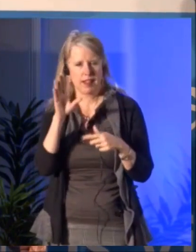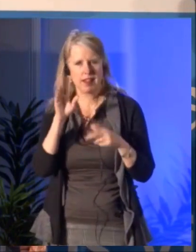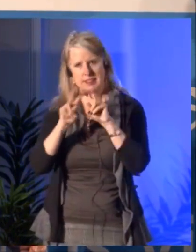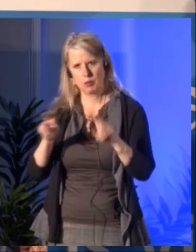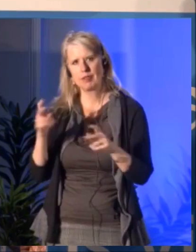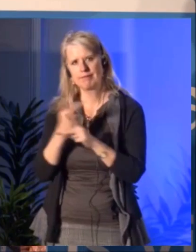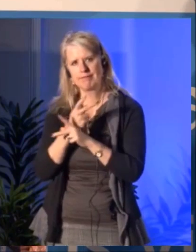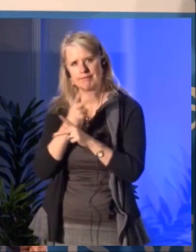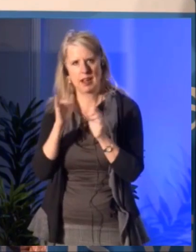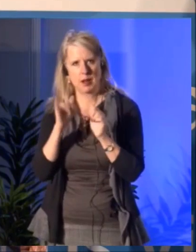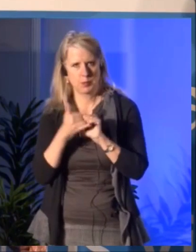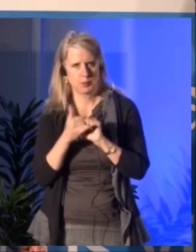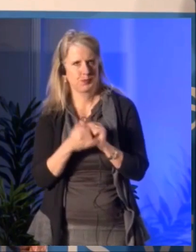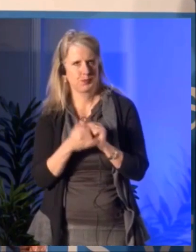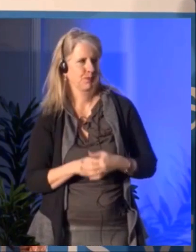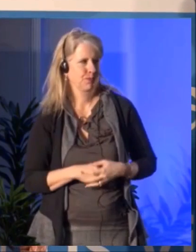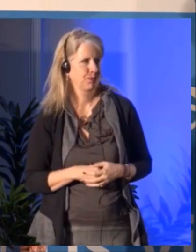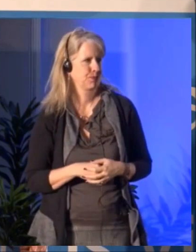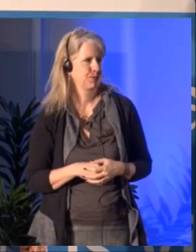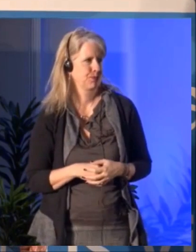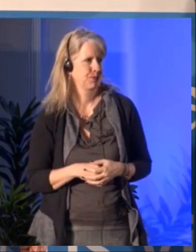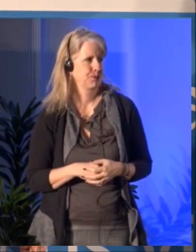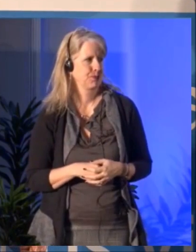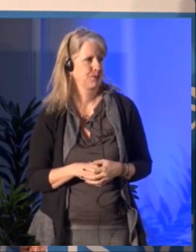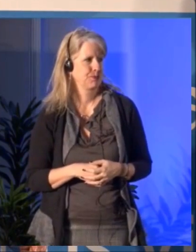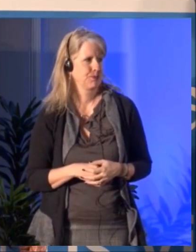on the objective of the digital summit.